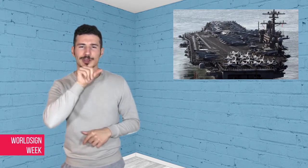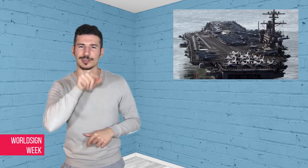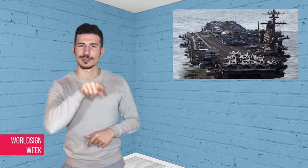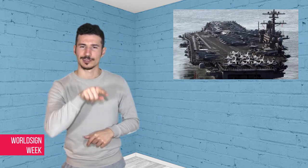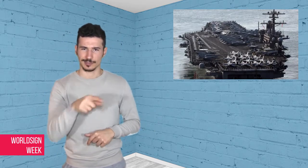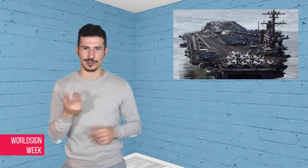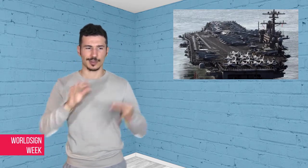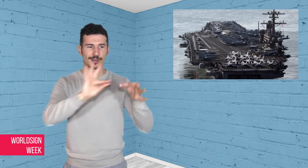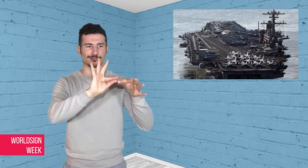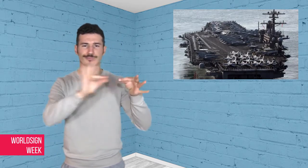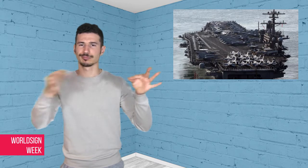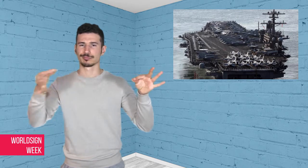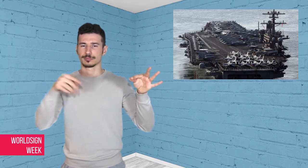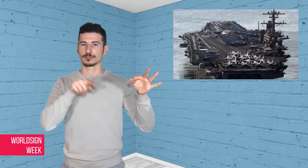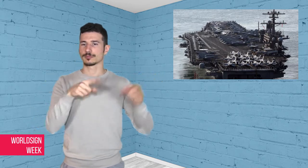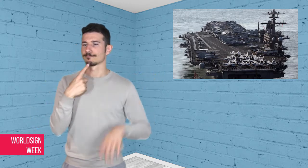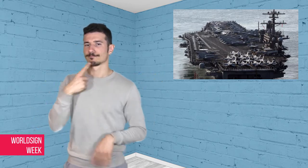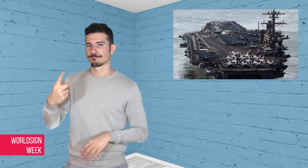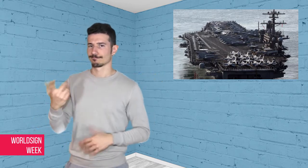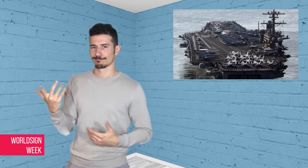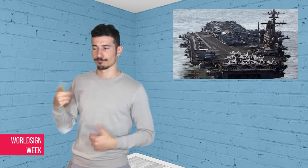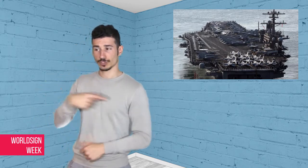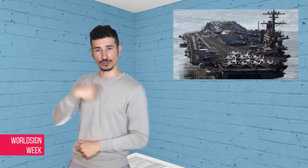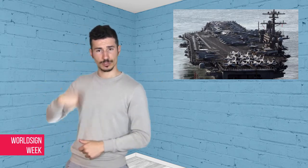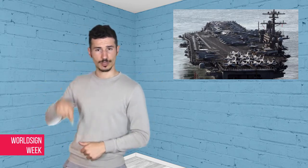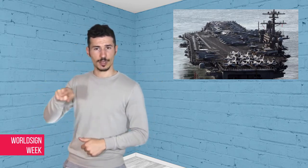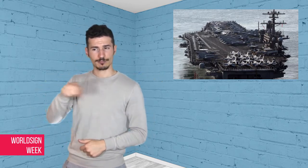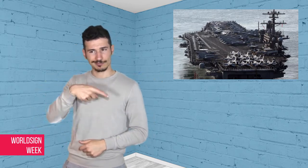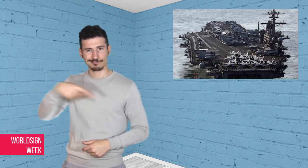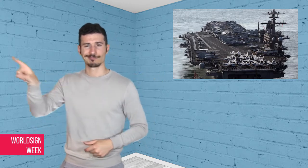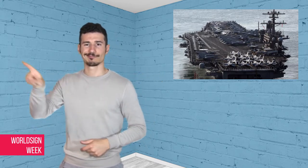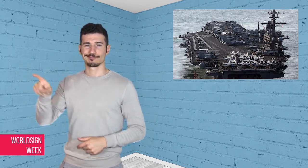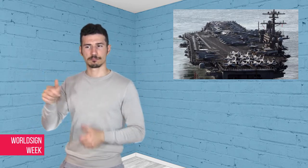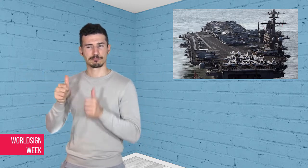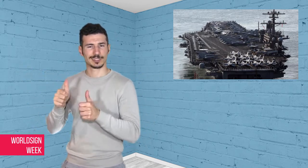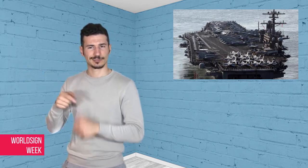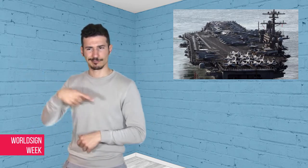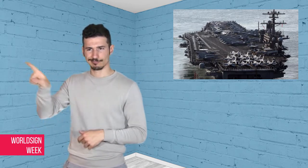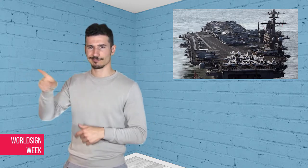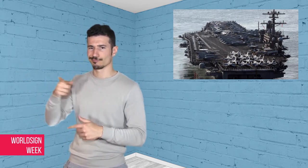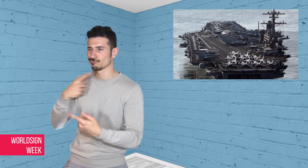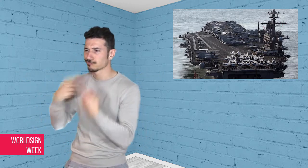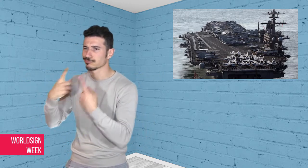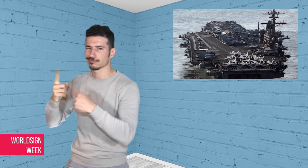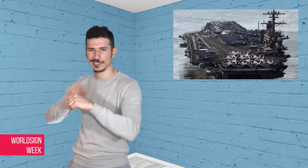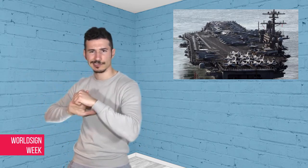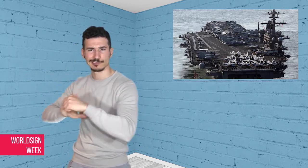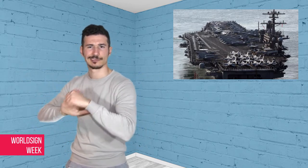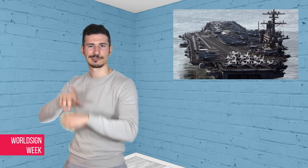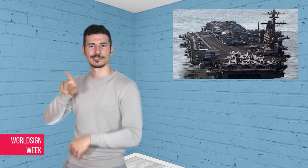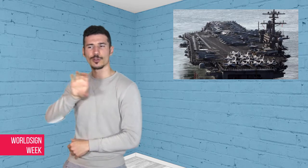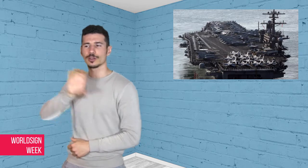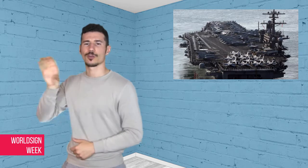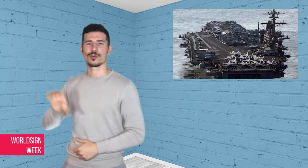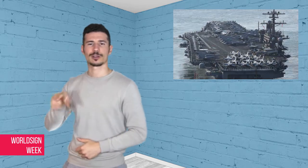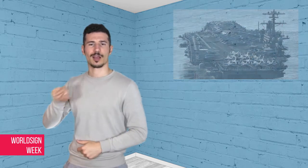much better trade deal if China solve the North Korea problem. Trump’s recent